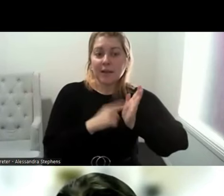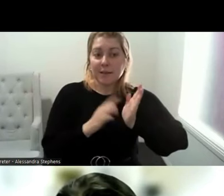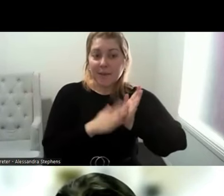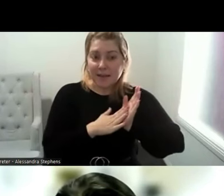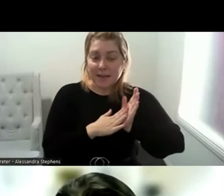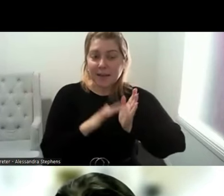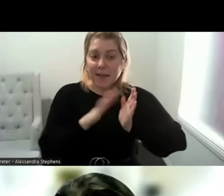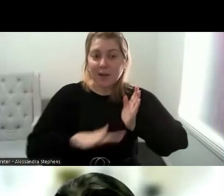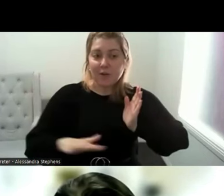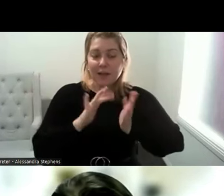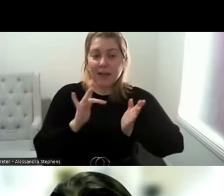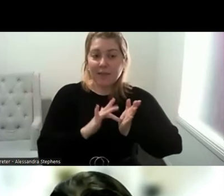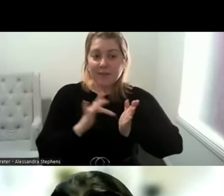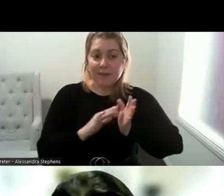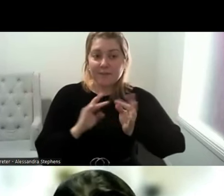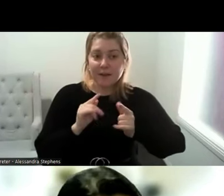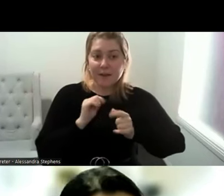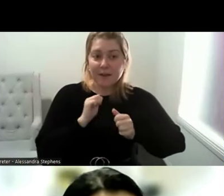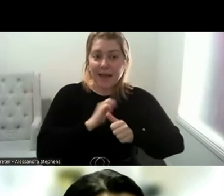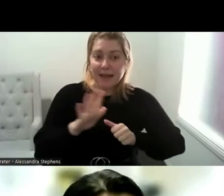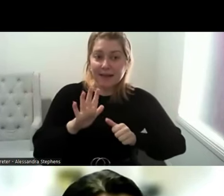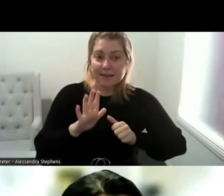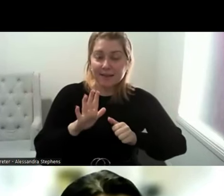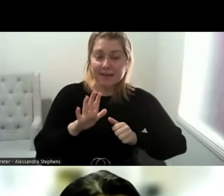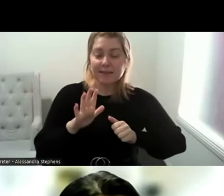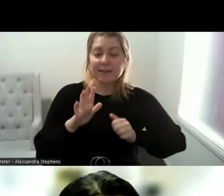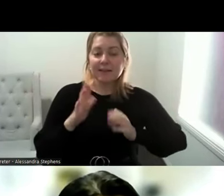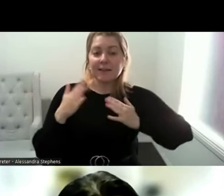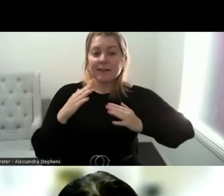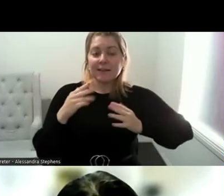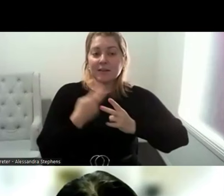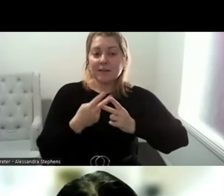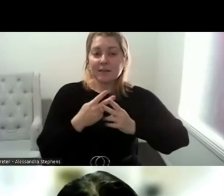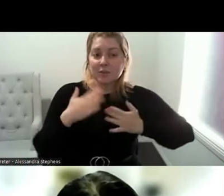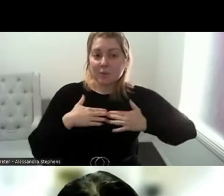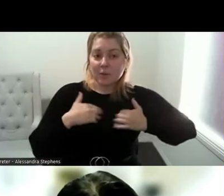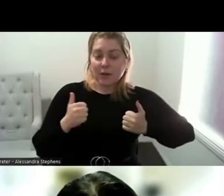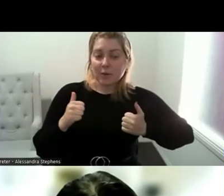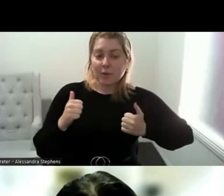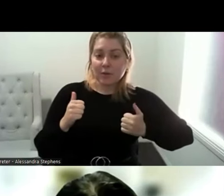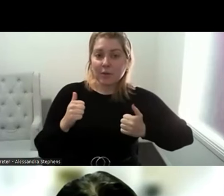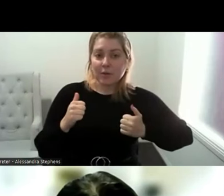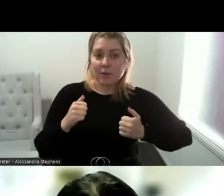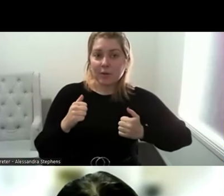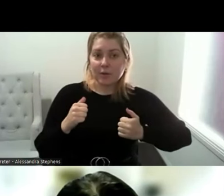and the Center for Excellence in Rural Sexual Health research YacVic are involved in both